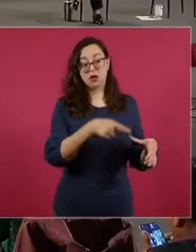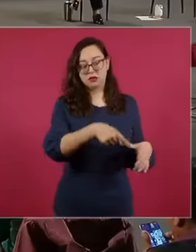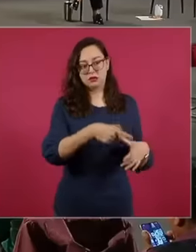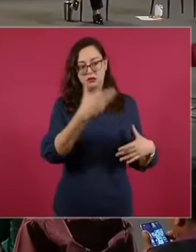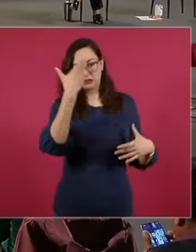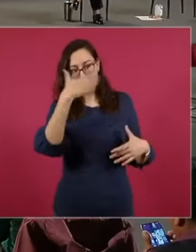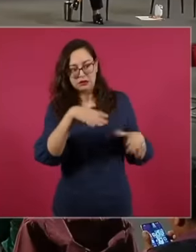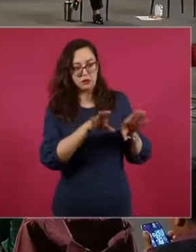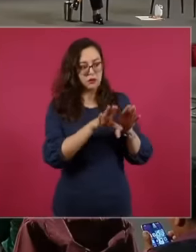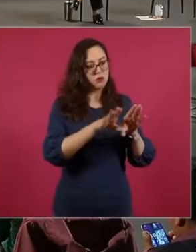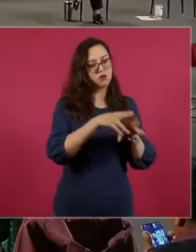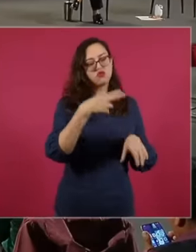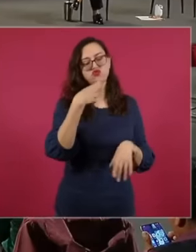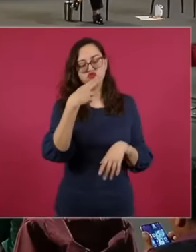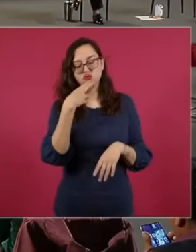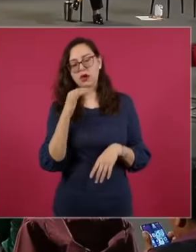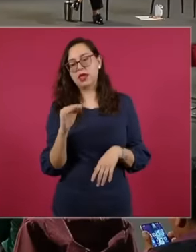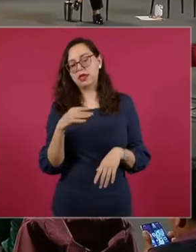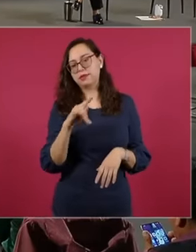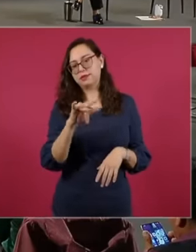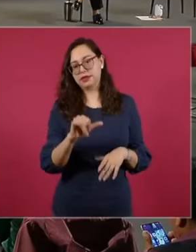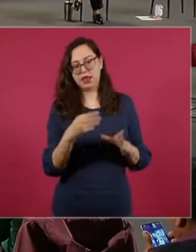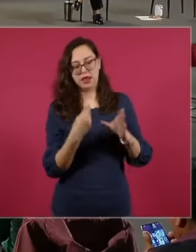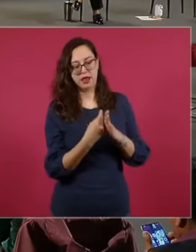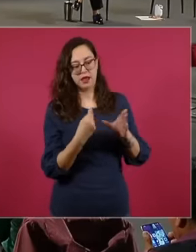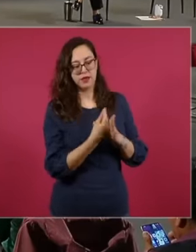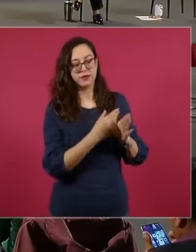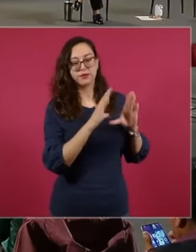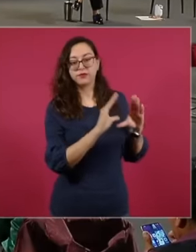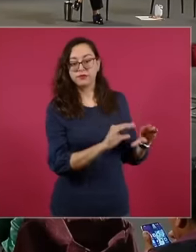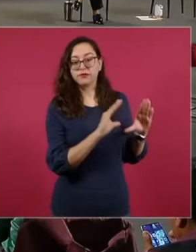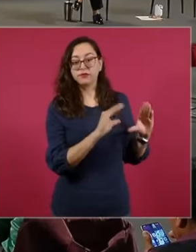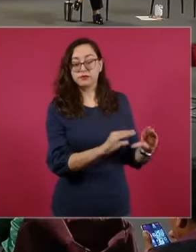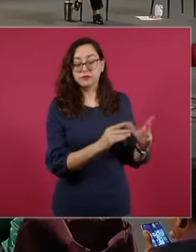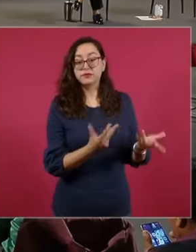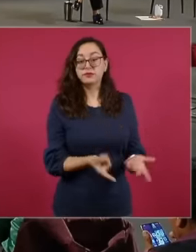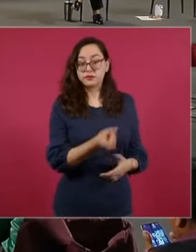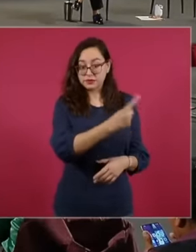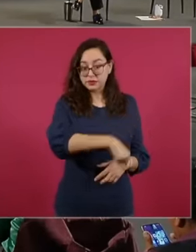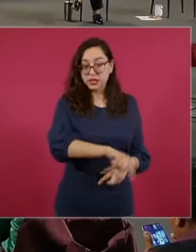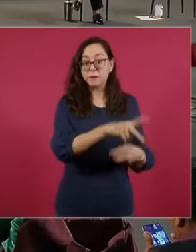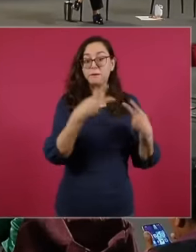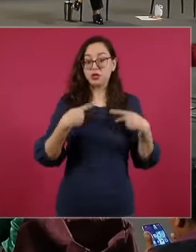in this approach it is that those who use it must also be trained so that